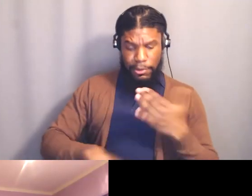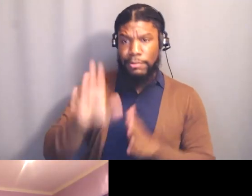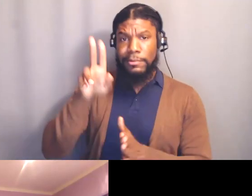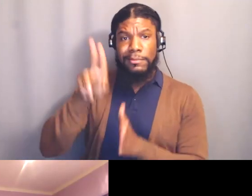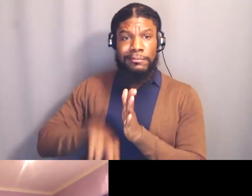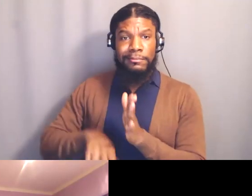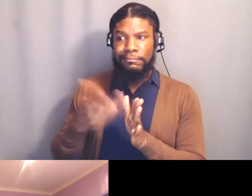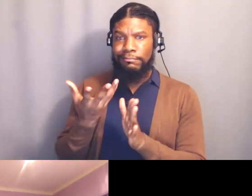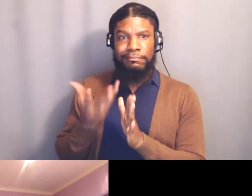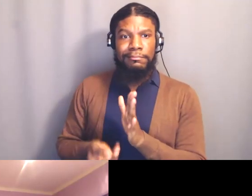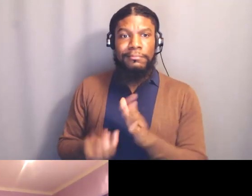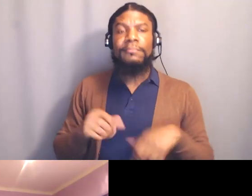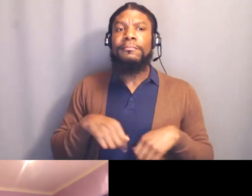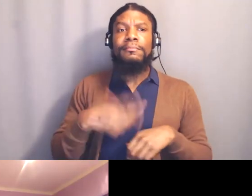in their differences and similarities.